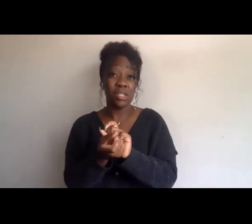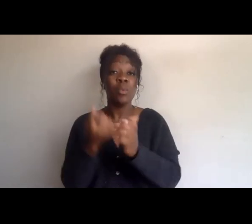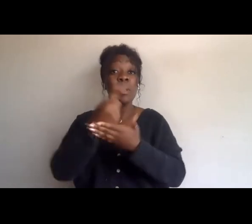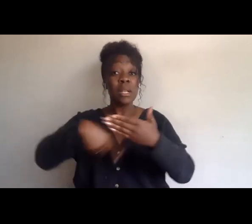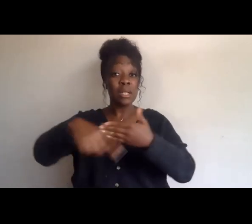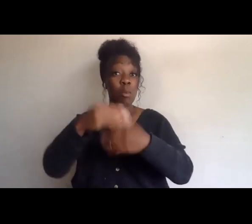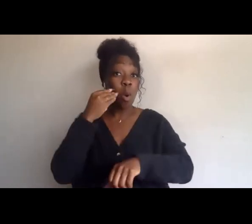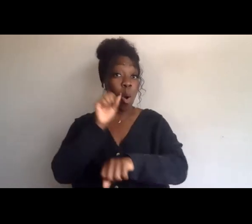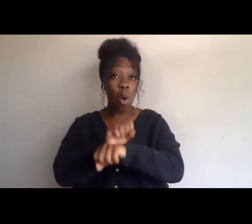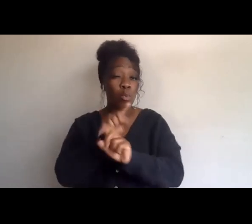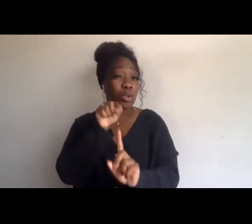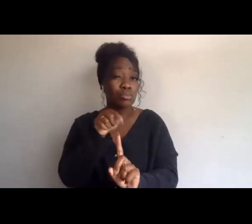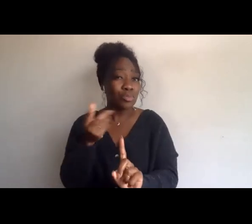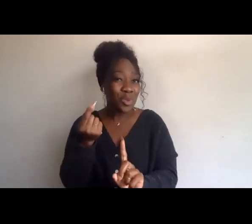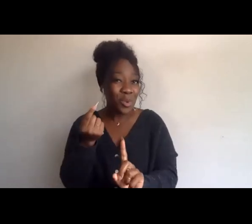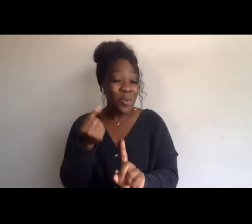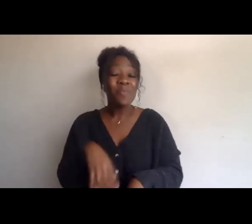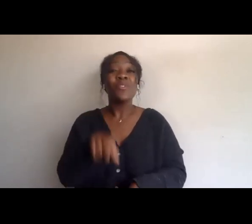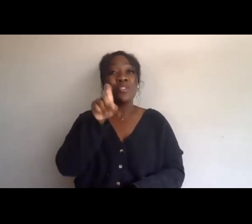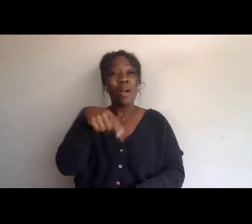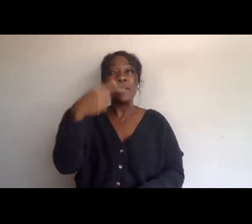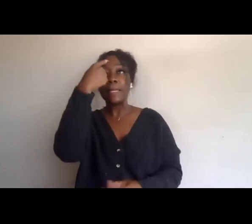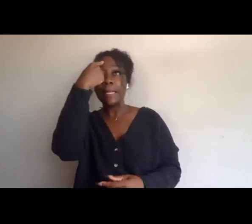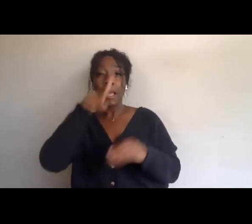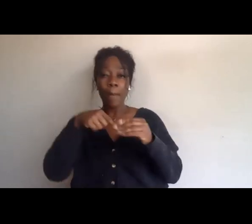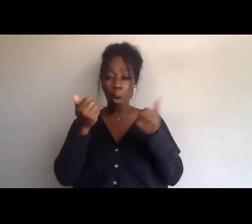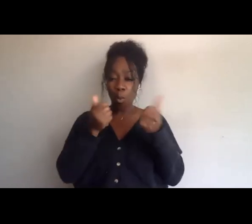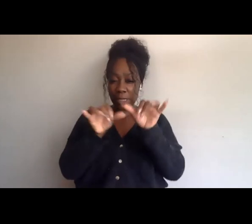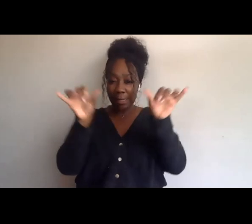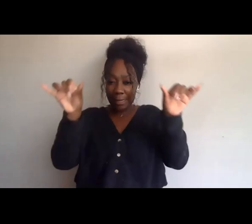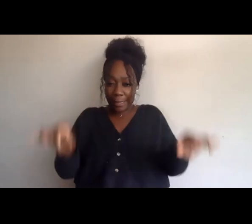What system is your primary system that you want to influence,